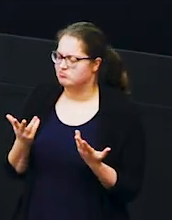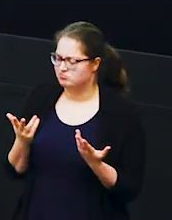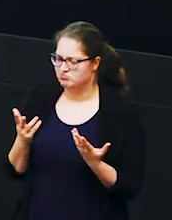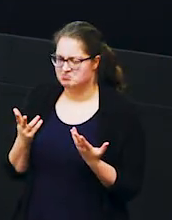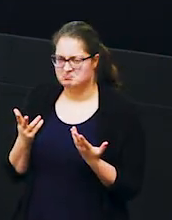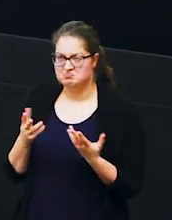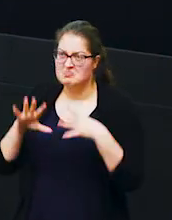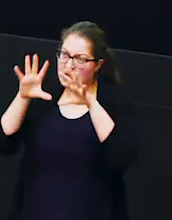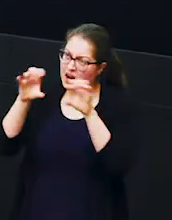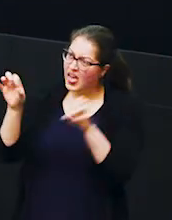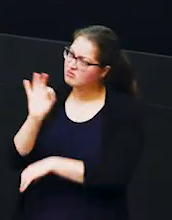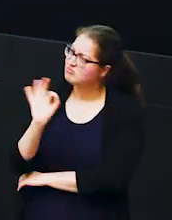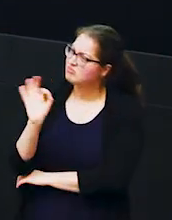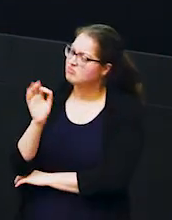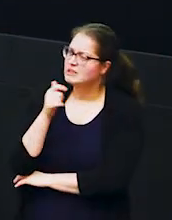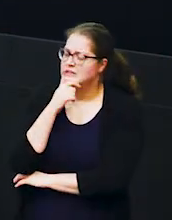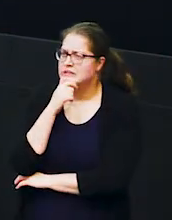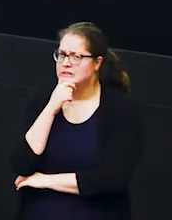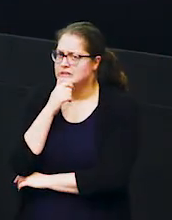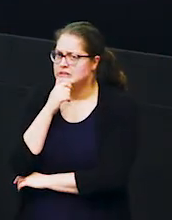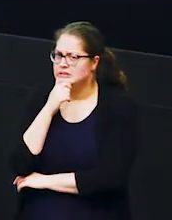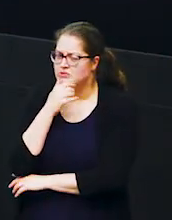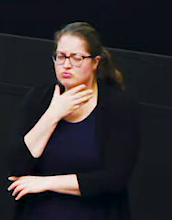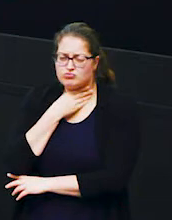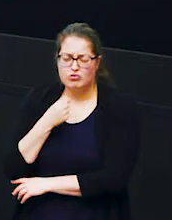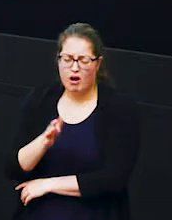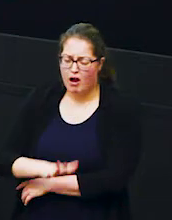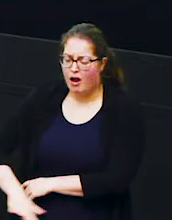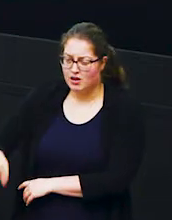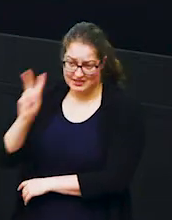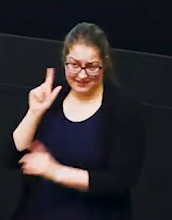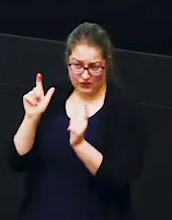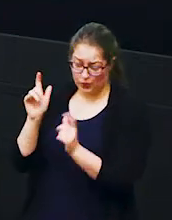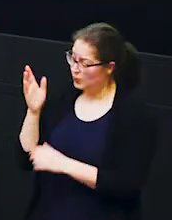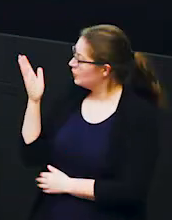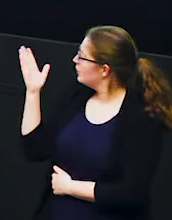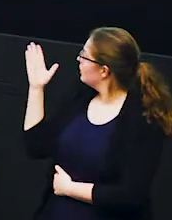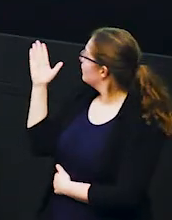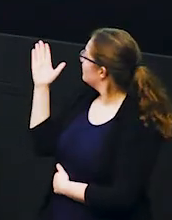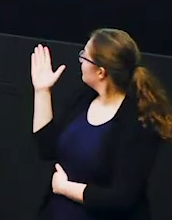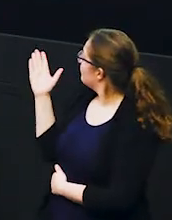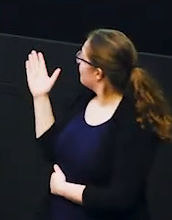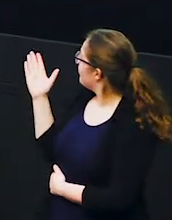a cloud in the sky and things are getting very very dry you can see here this very small green